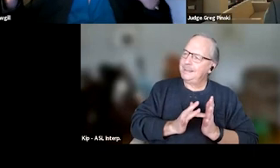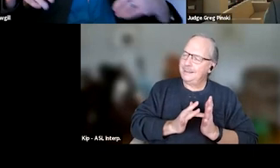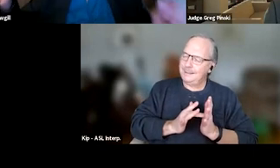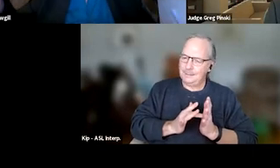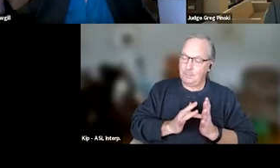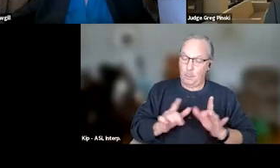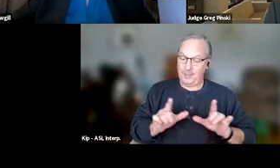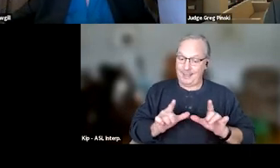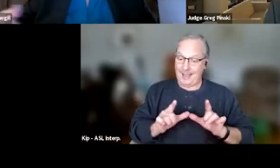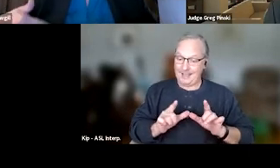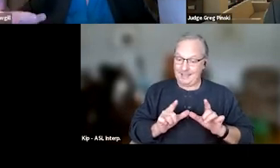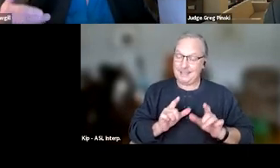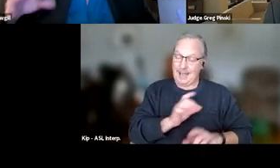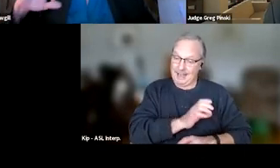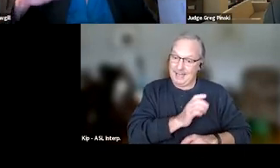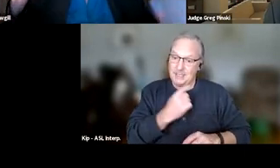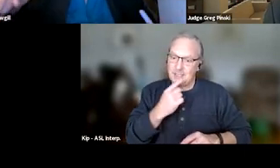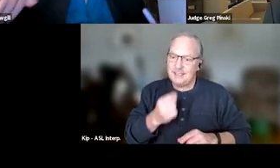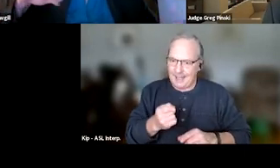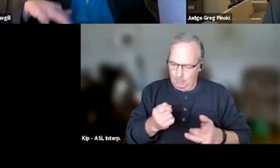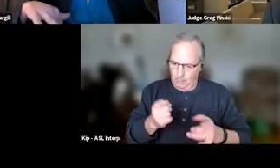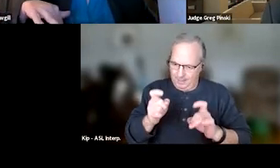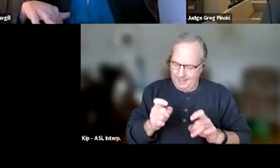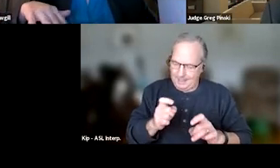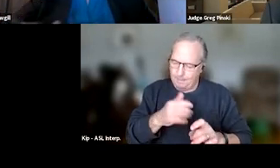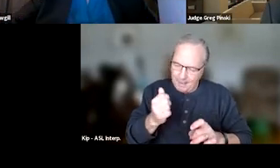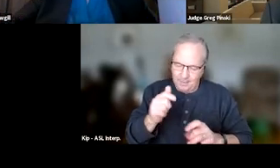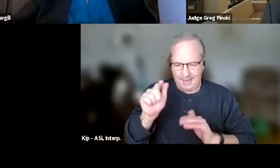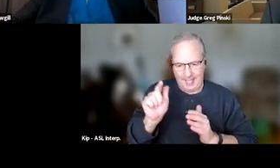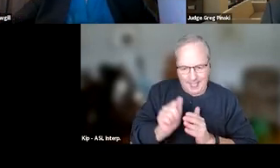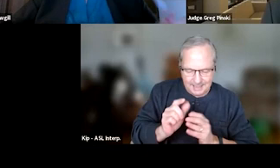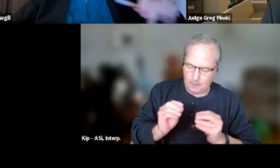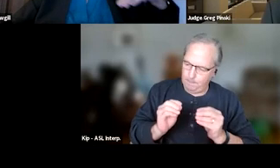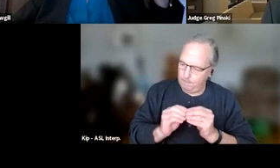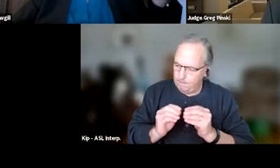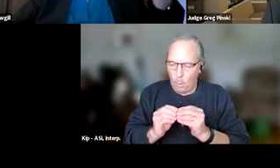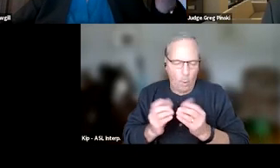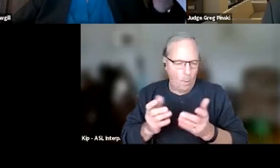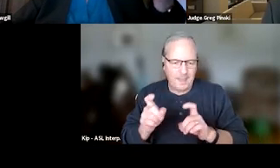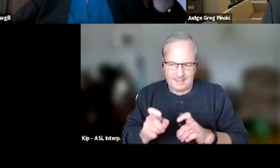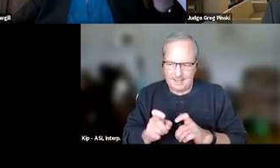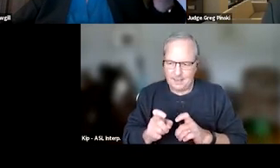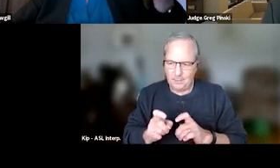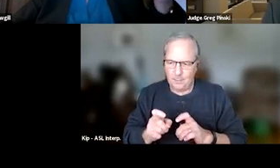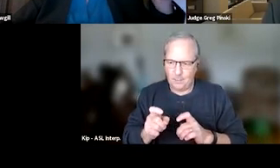telling us what medicine they need to get better. Do they need less? Do they need more? And that is always. So we're gonna have that treatment response